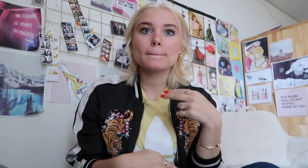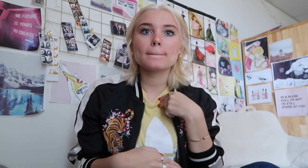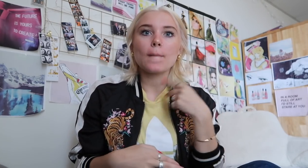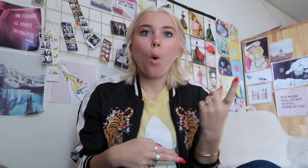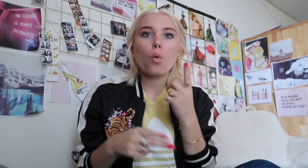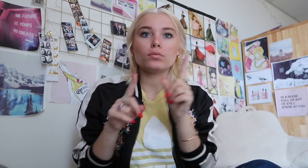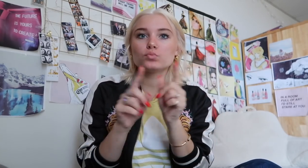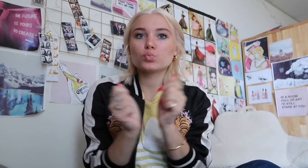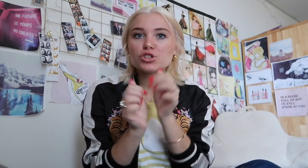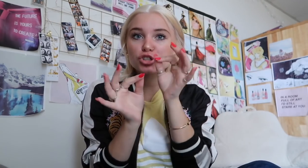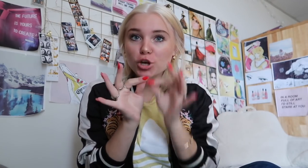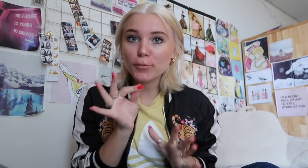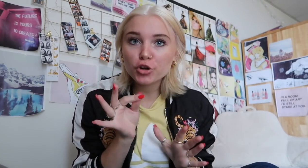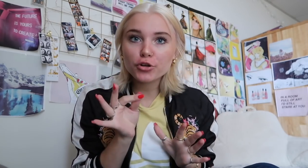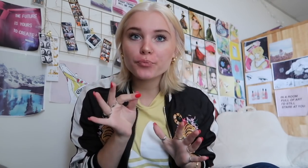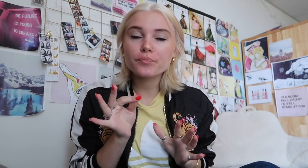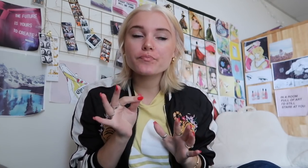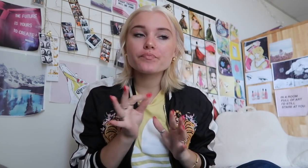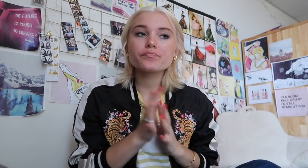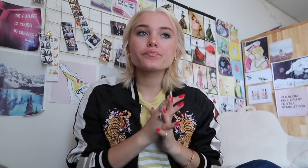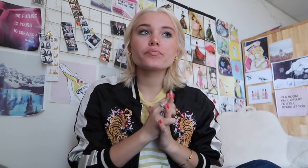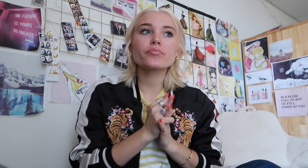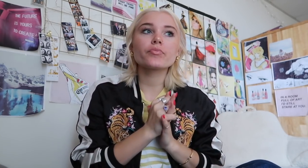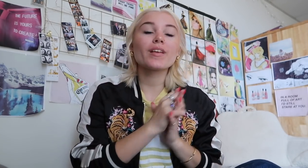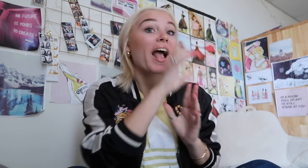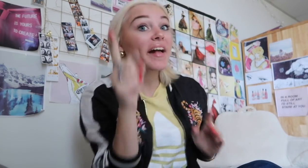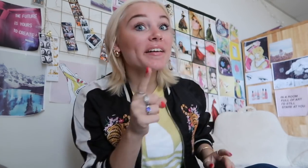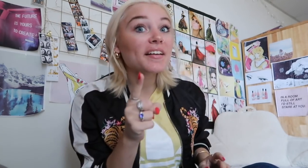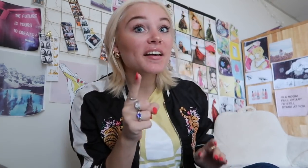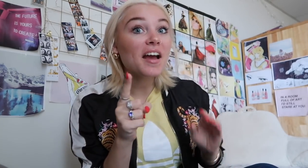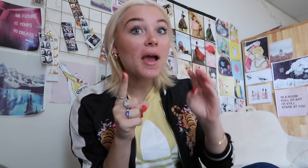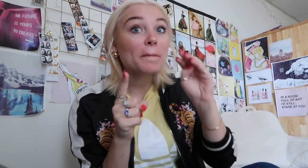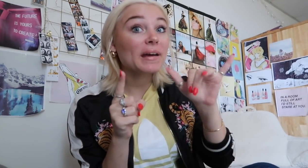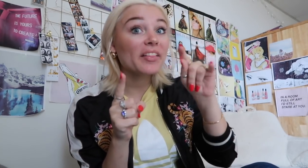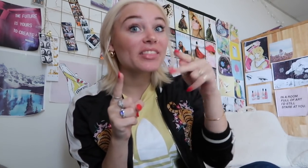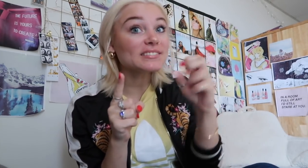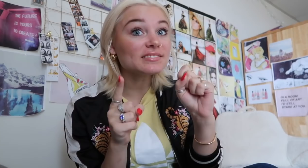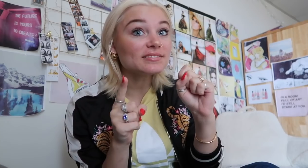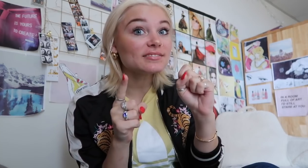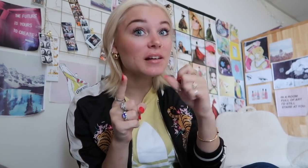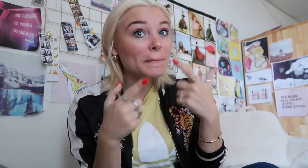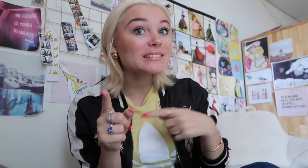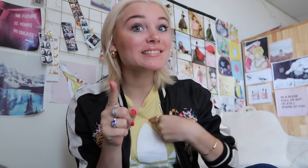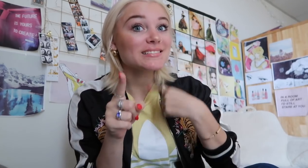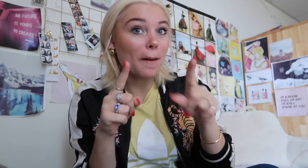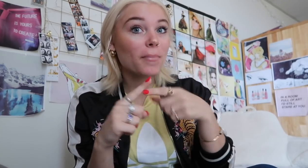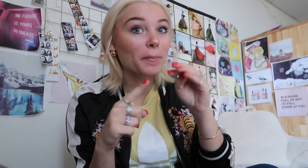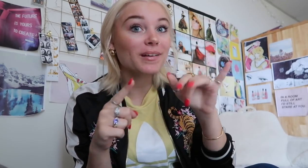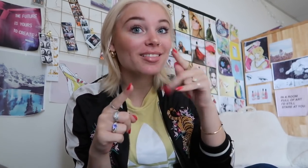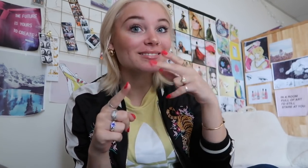I was always being with my interpreter oh yeah about that myth